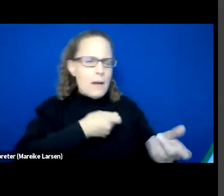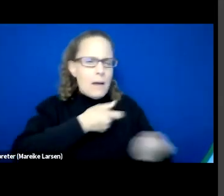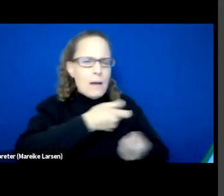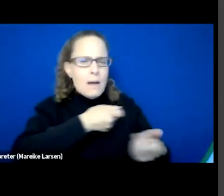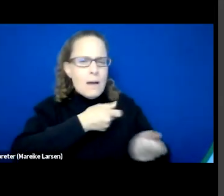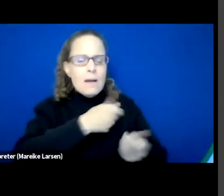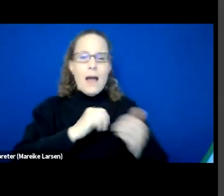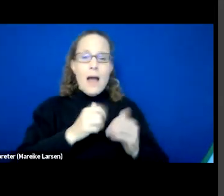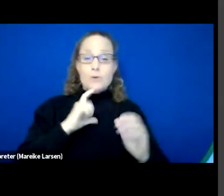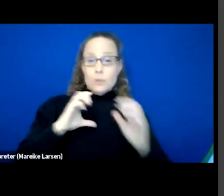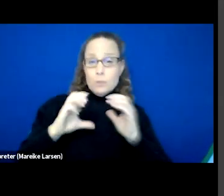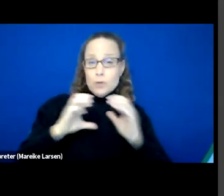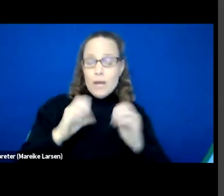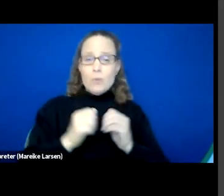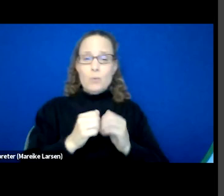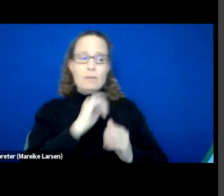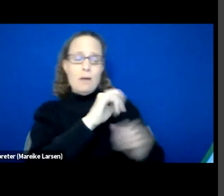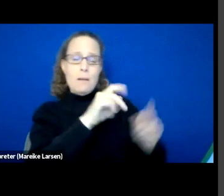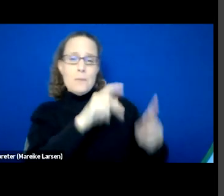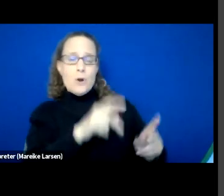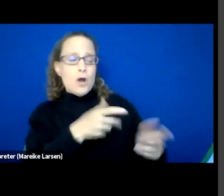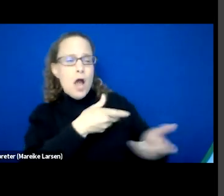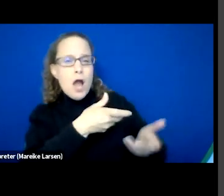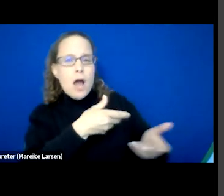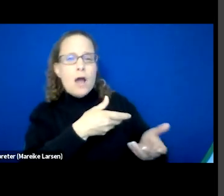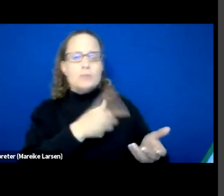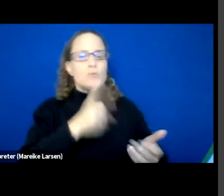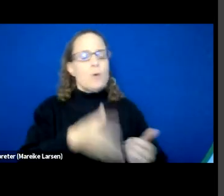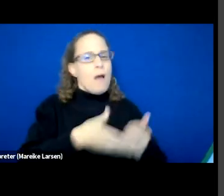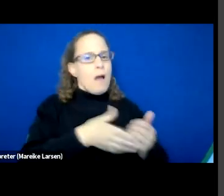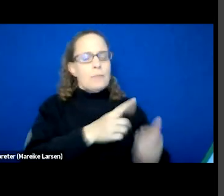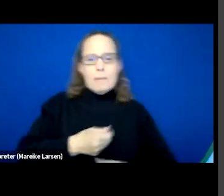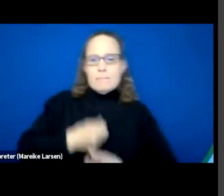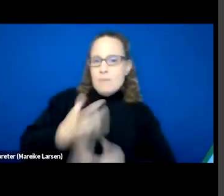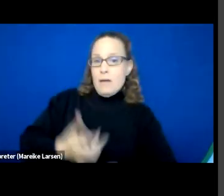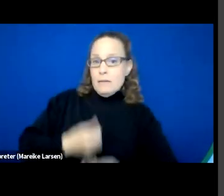How to communicate with someone, to being able to have them vent about it. So we were able to actually get educated